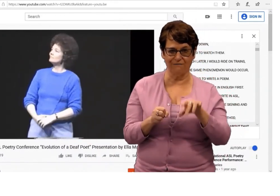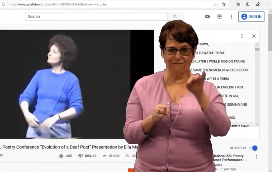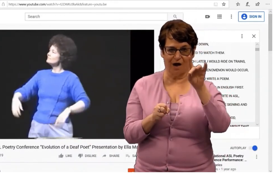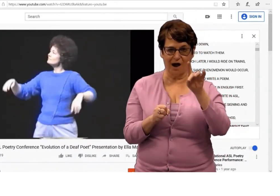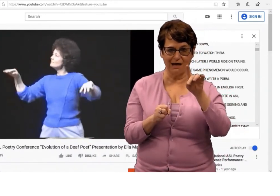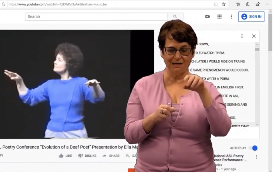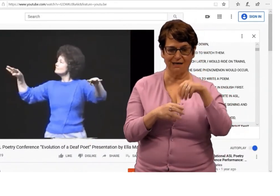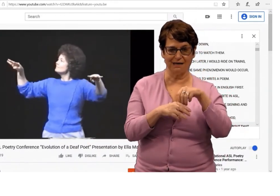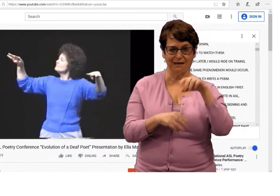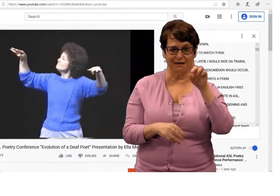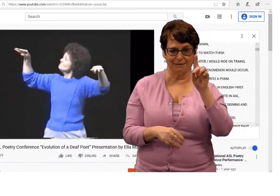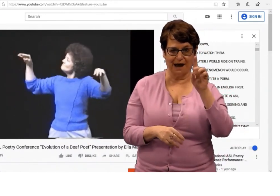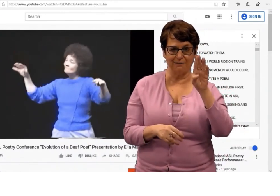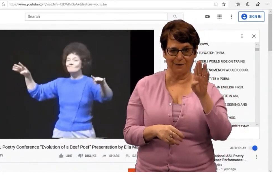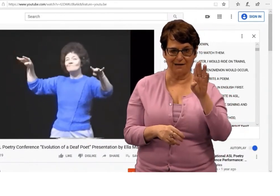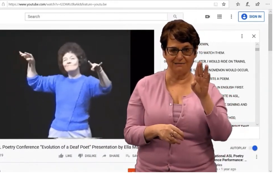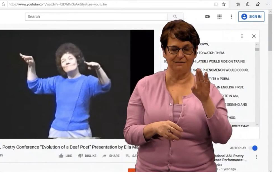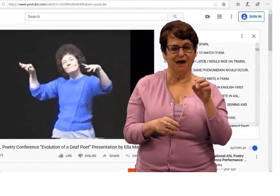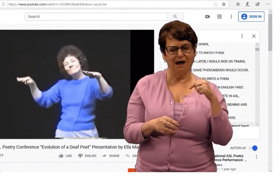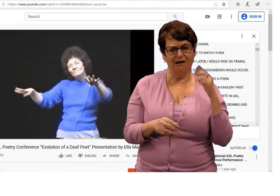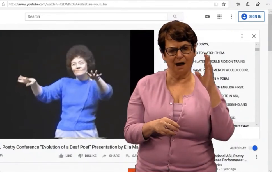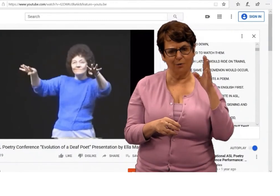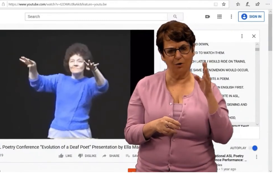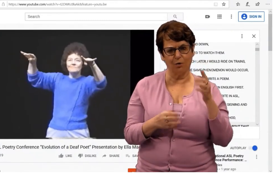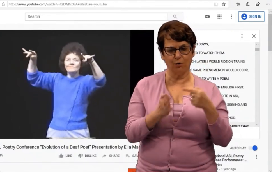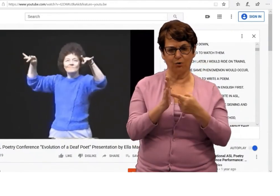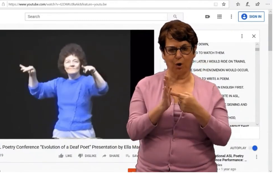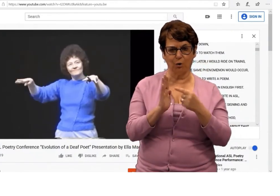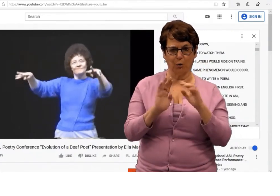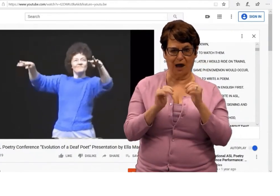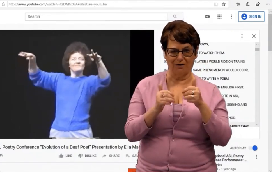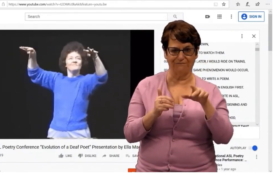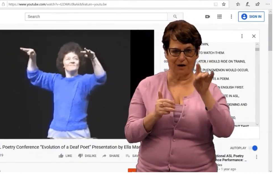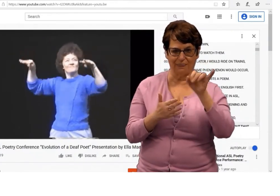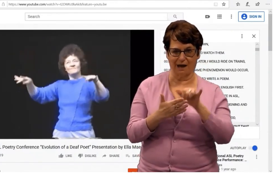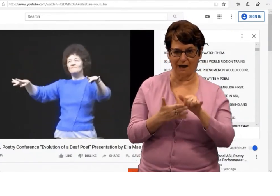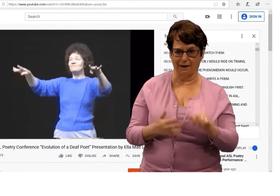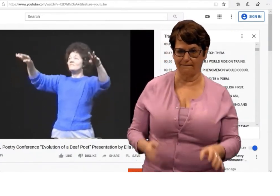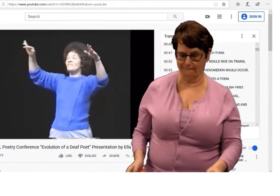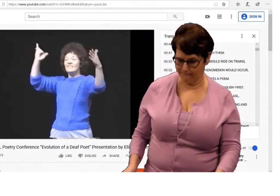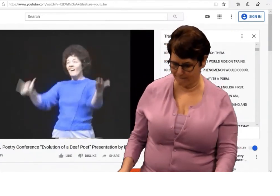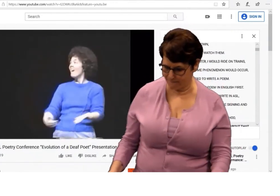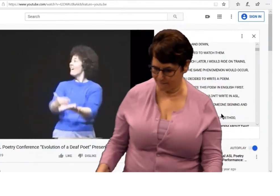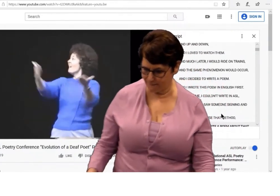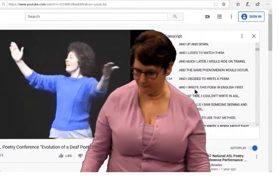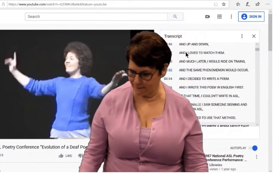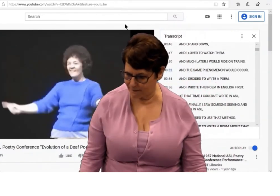We also have videos you can find in databases. I will show you how to find that.